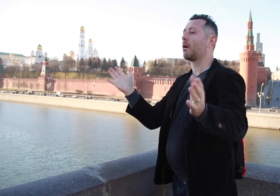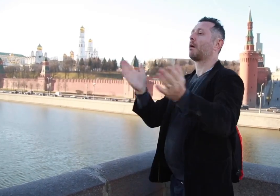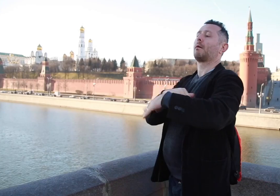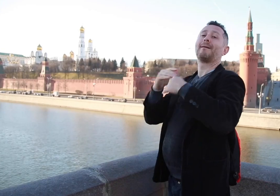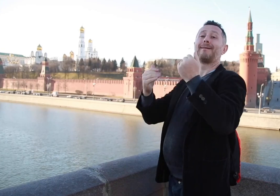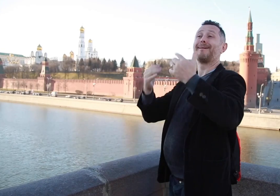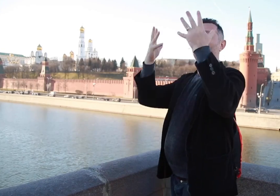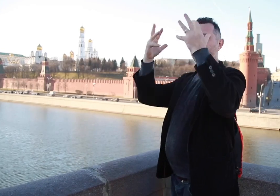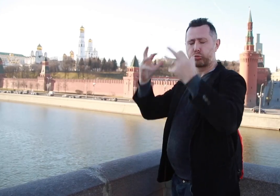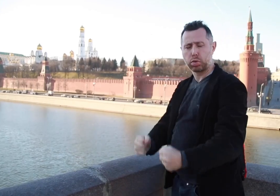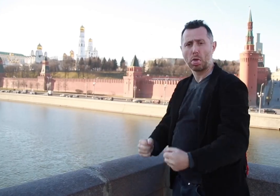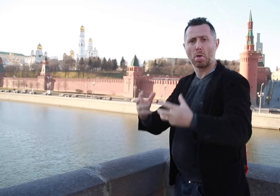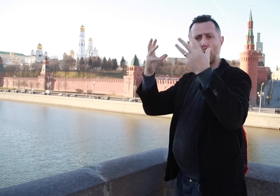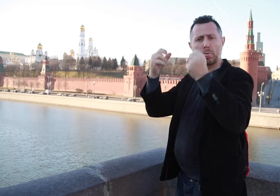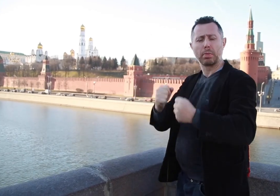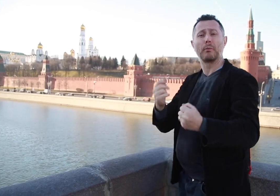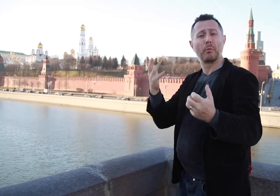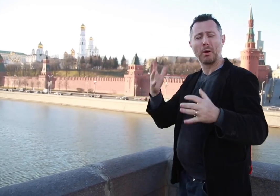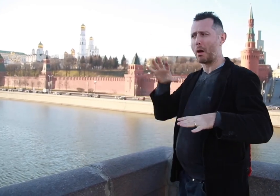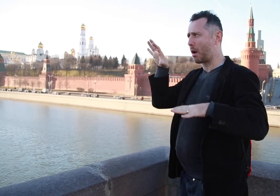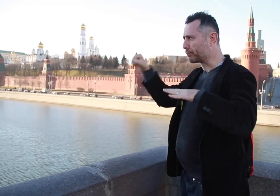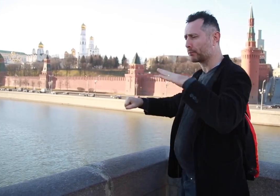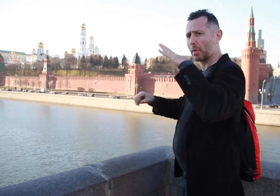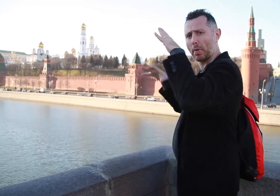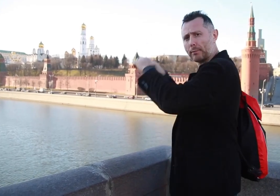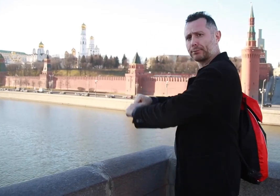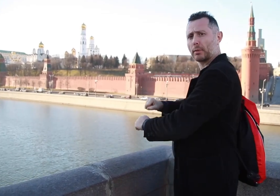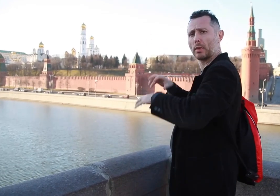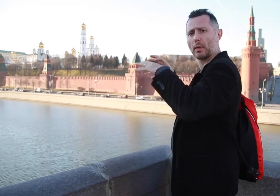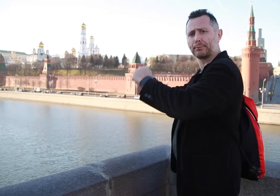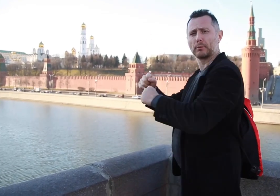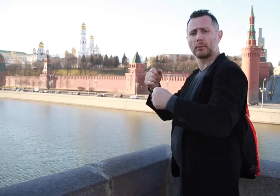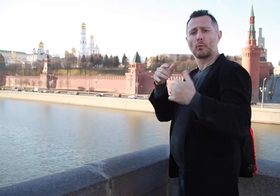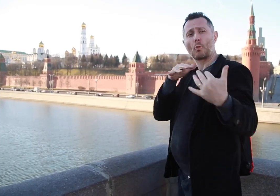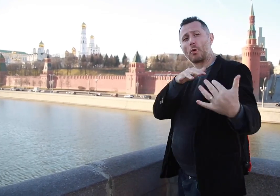destroyed by enemies and conquerors many times. Some